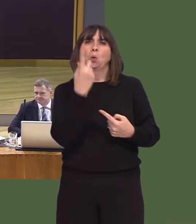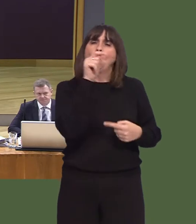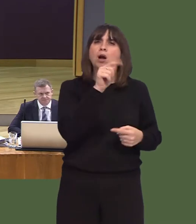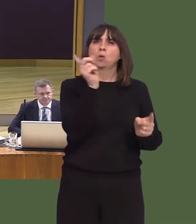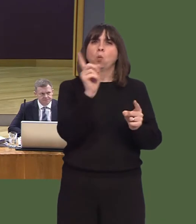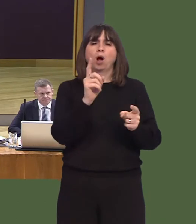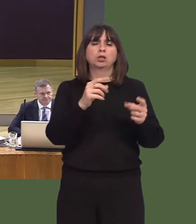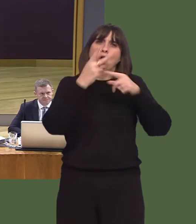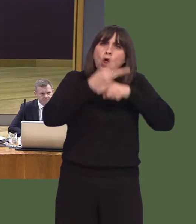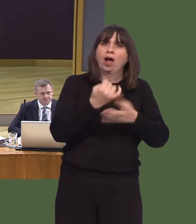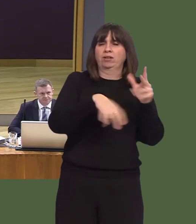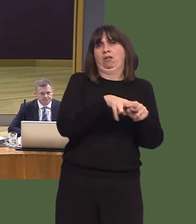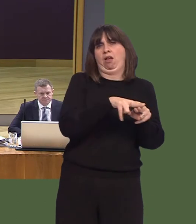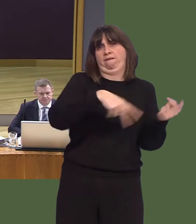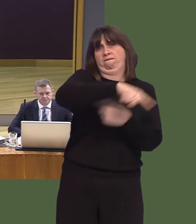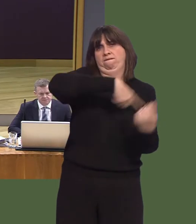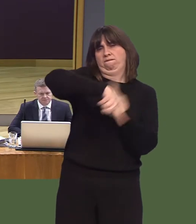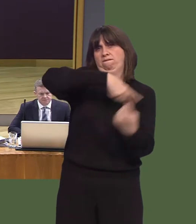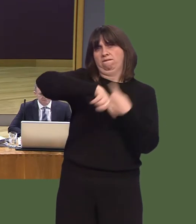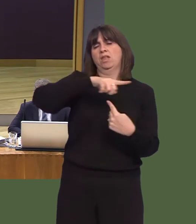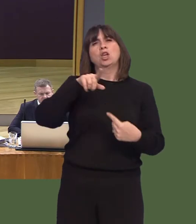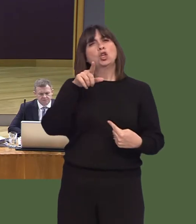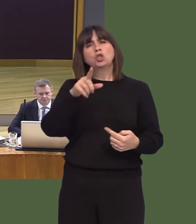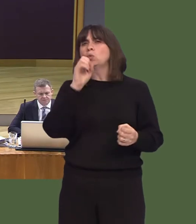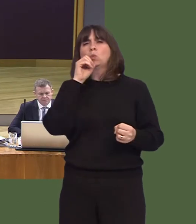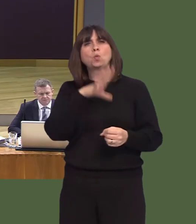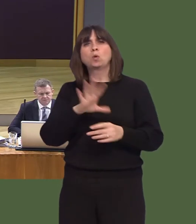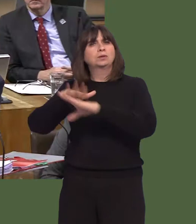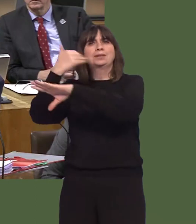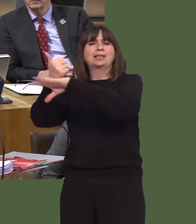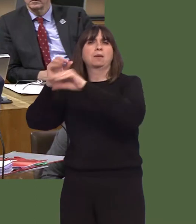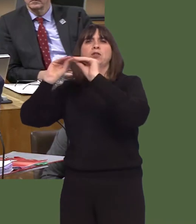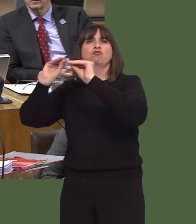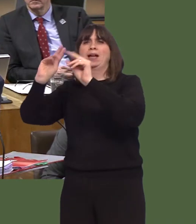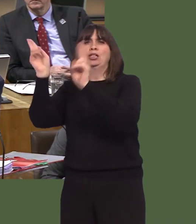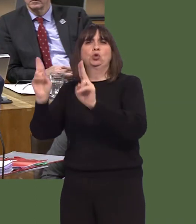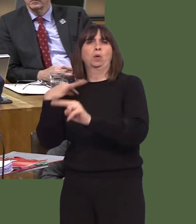you won't embrace the need for a new medical training school in the north.